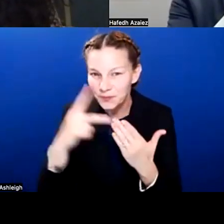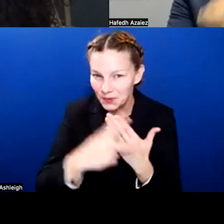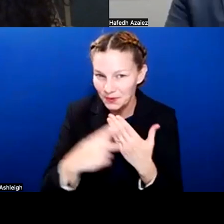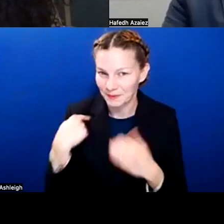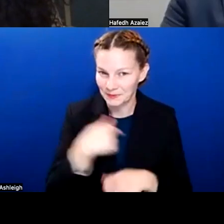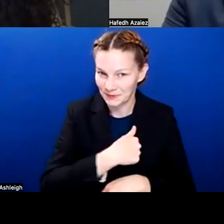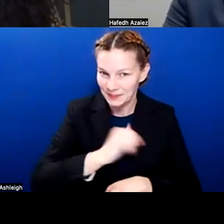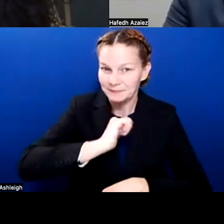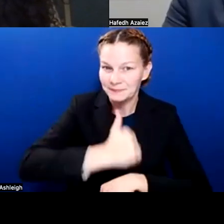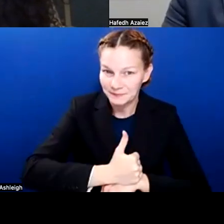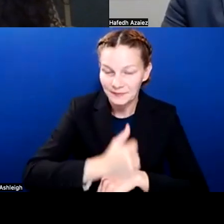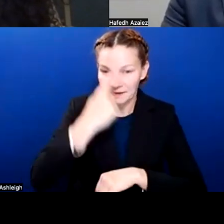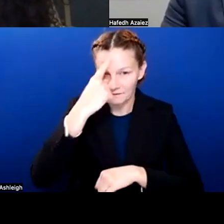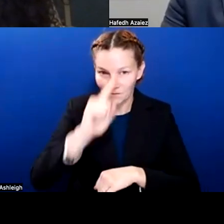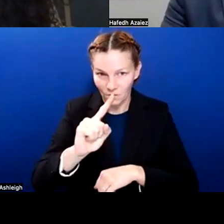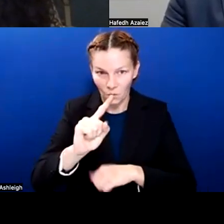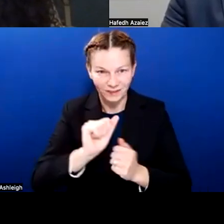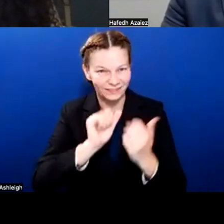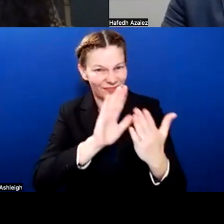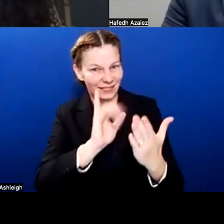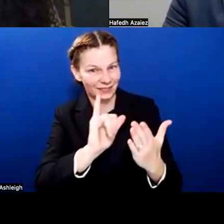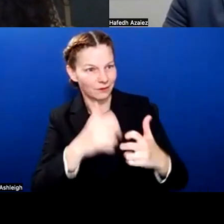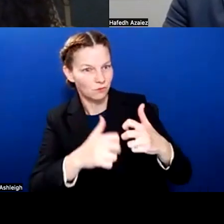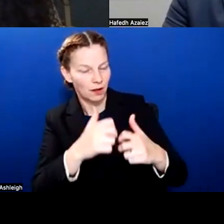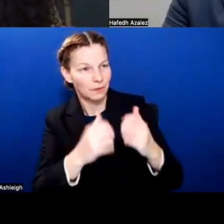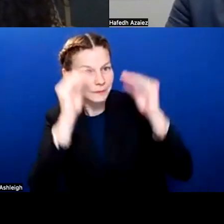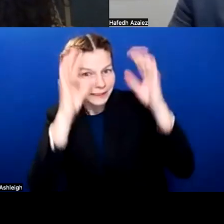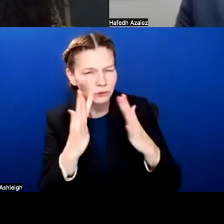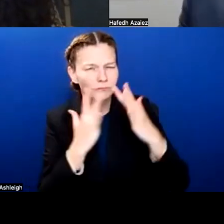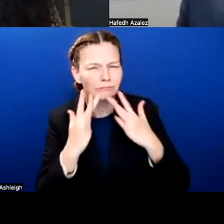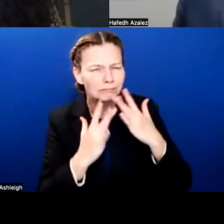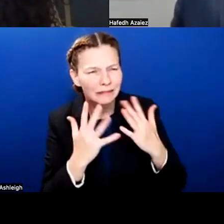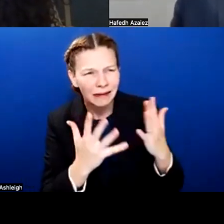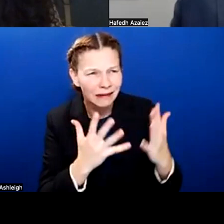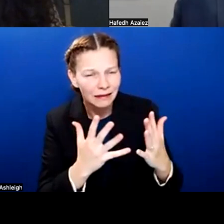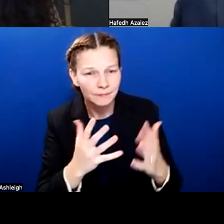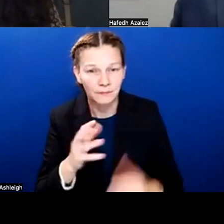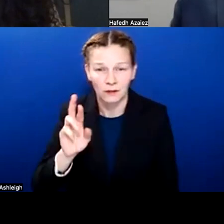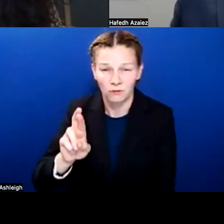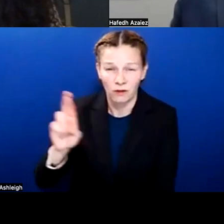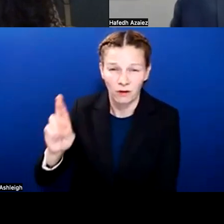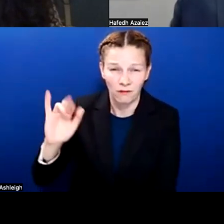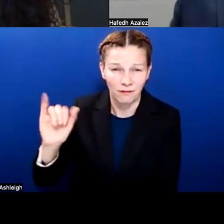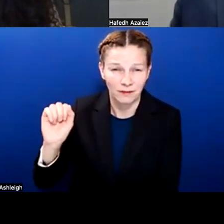just to respond to our national teacher shortage. And in Round Rock, we've, obviously, been excluded from that.